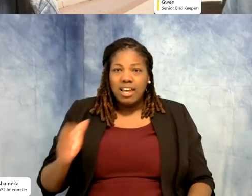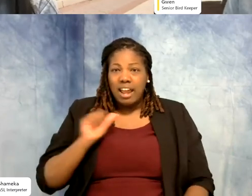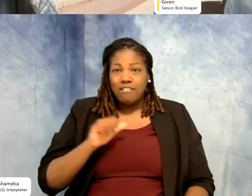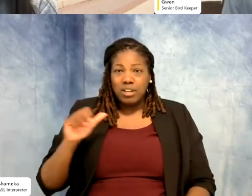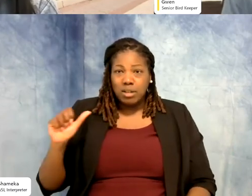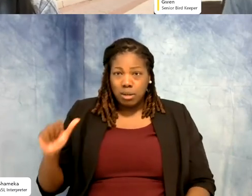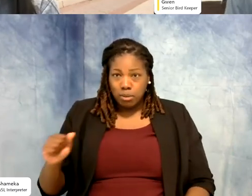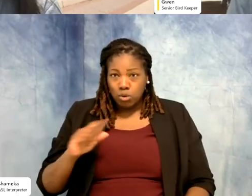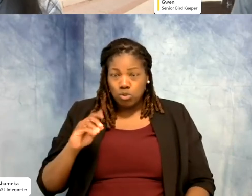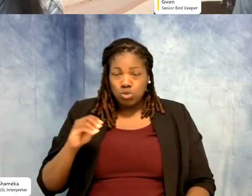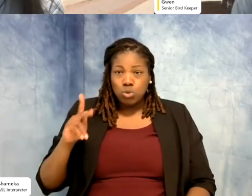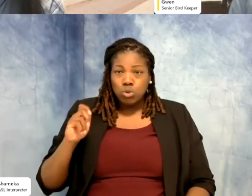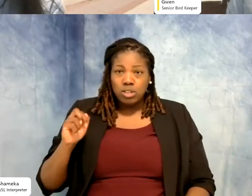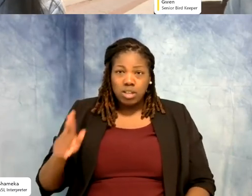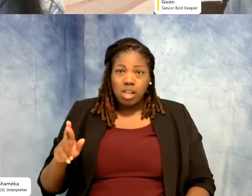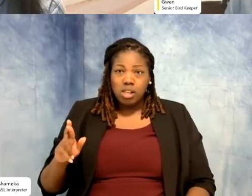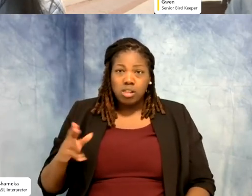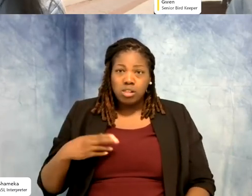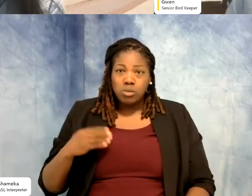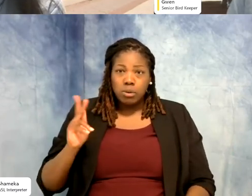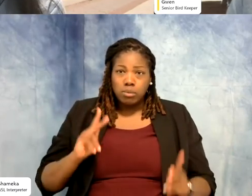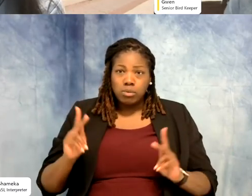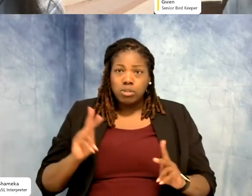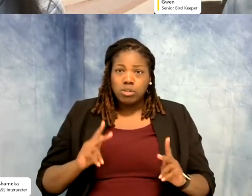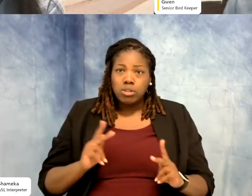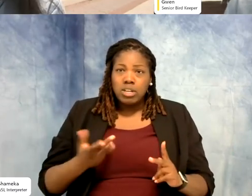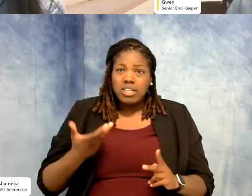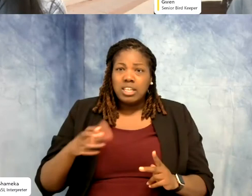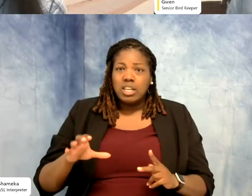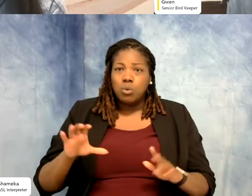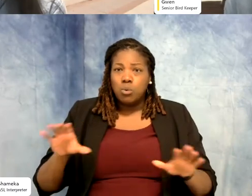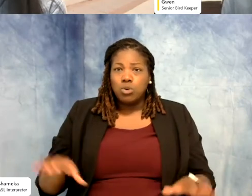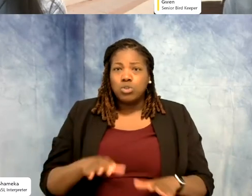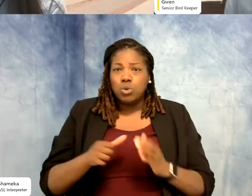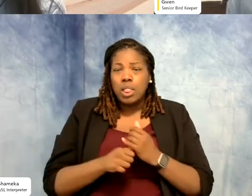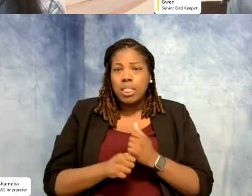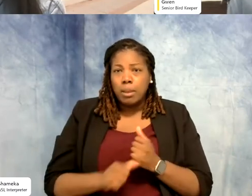white people, again no offense to white people, did not want to do the poop scooping job. That was just